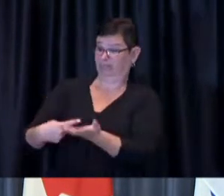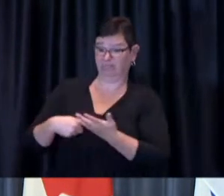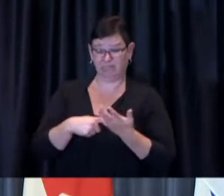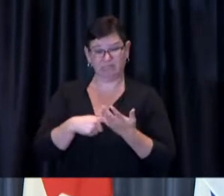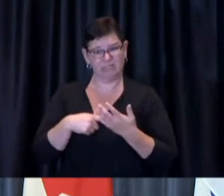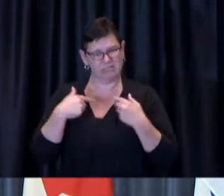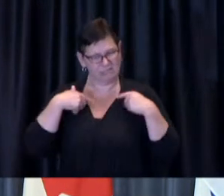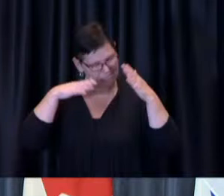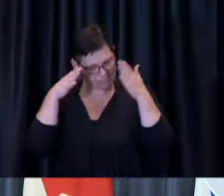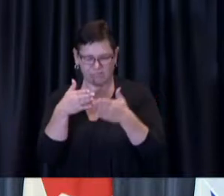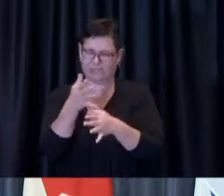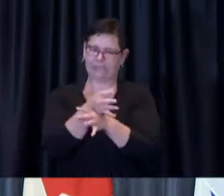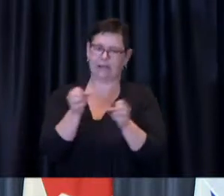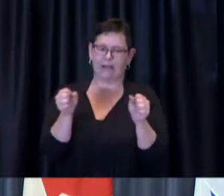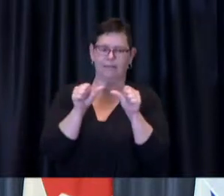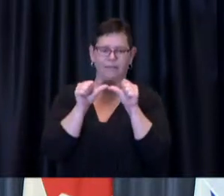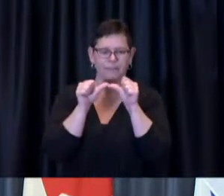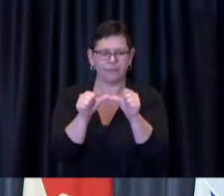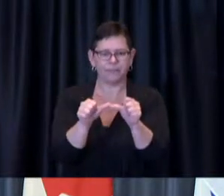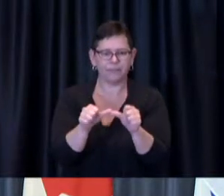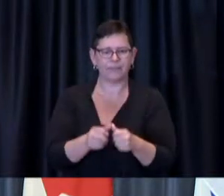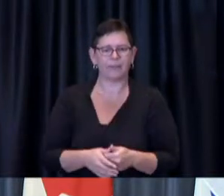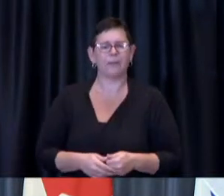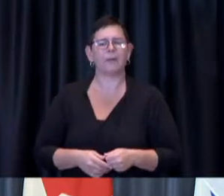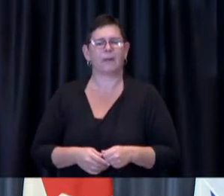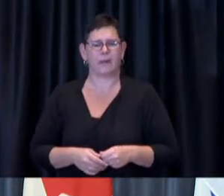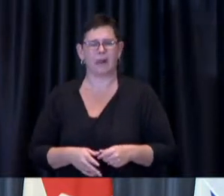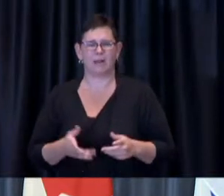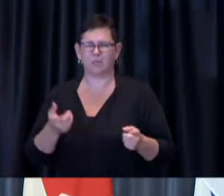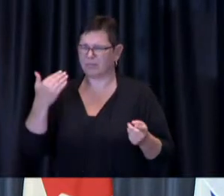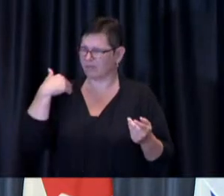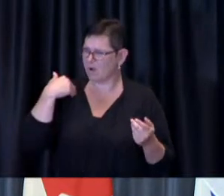when it's kind of every person every business every school board every hospital every city